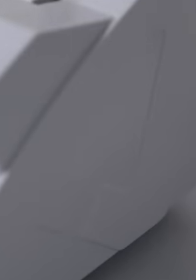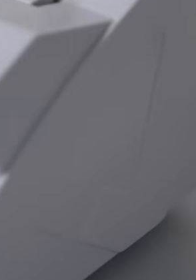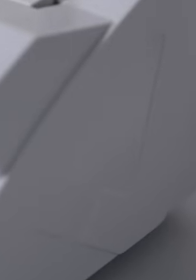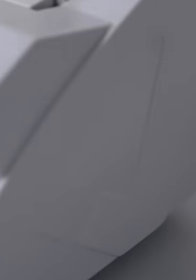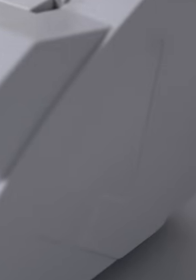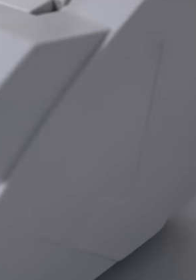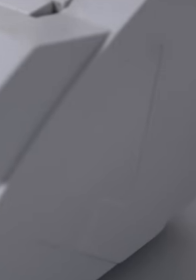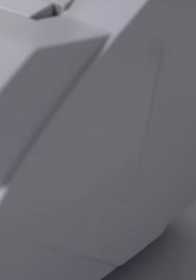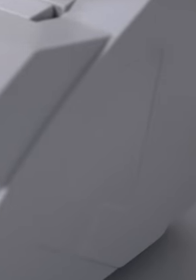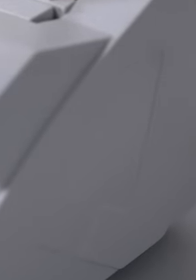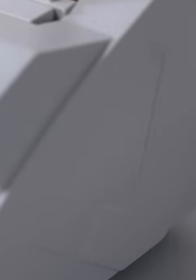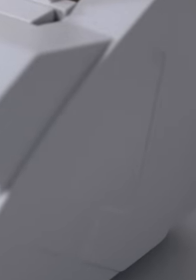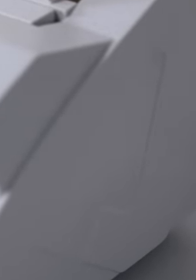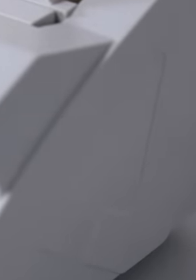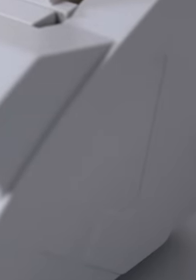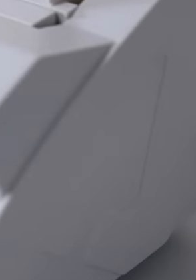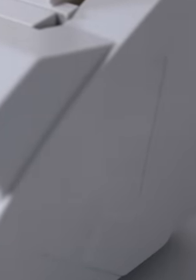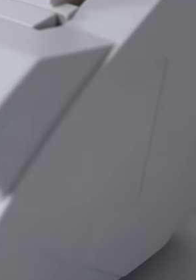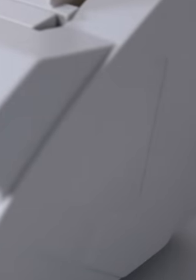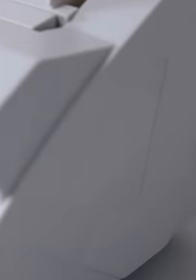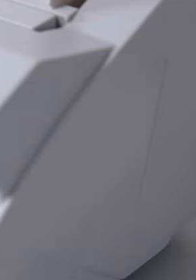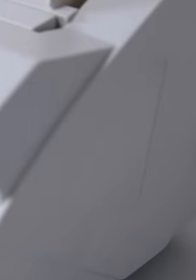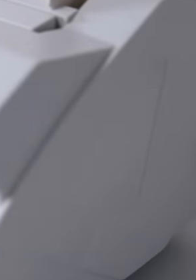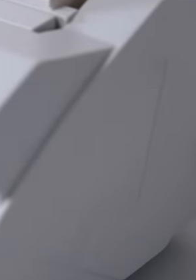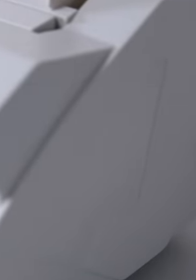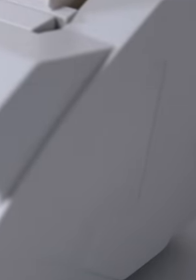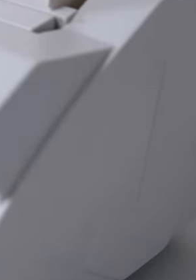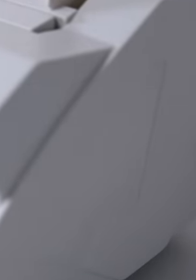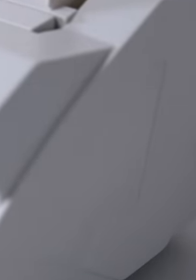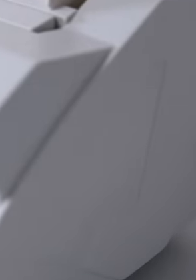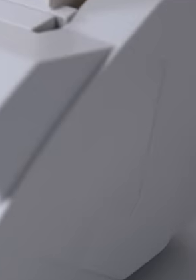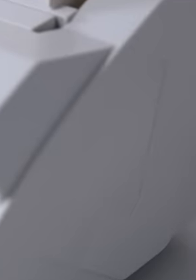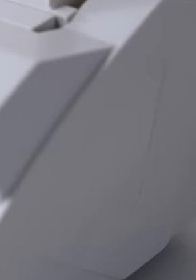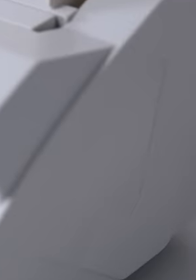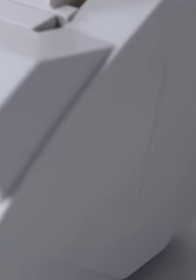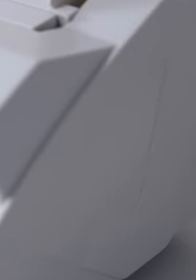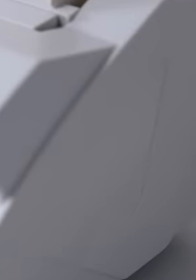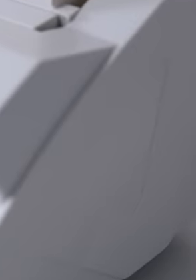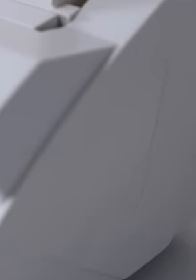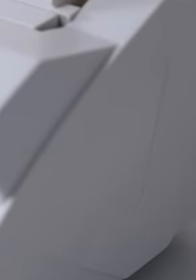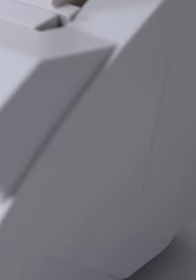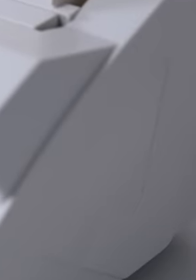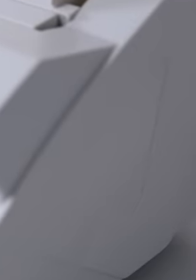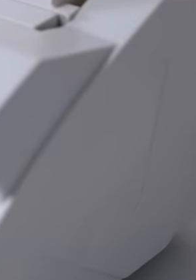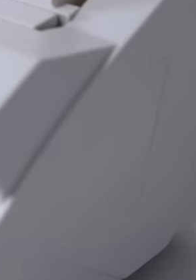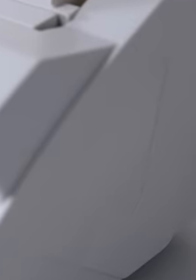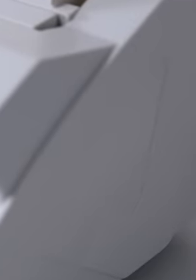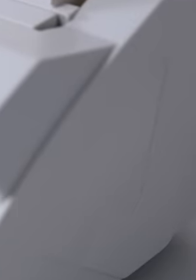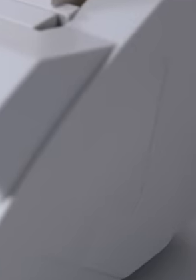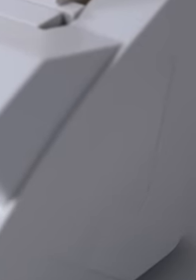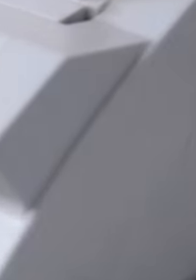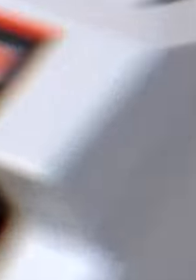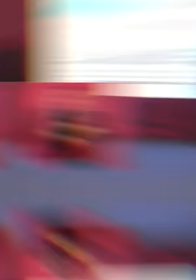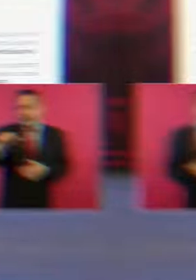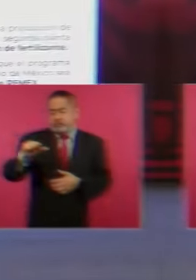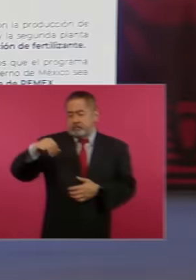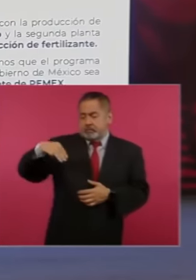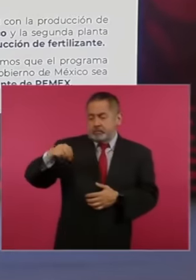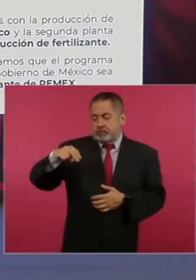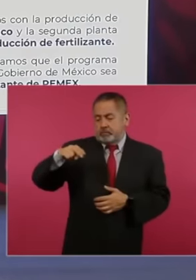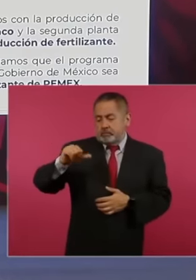in a certain way all the media benefited in a certain way. Now let's see how